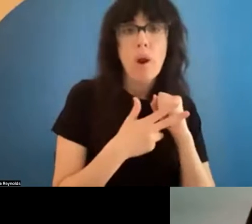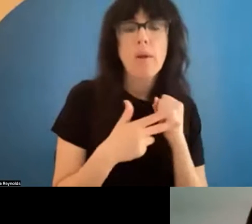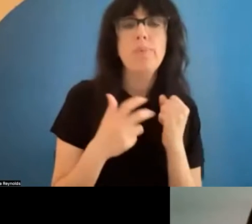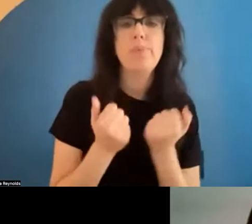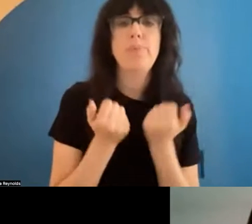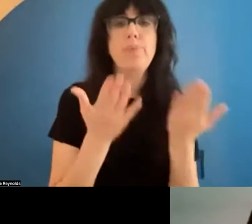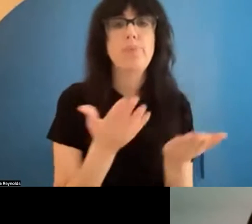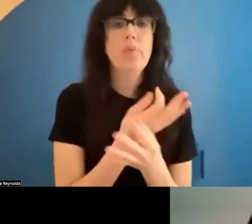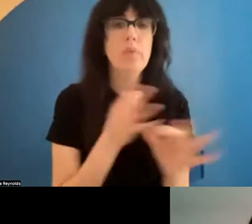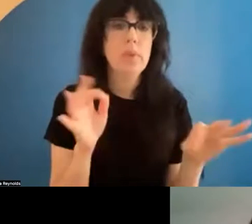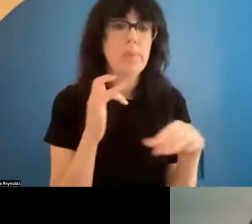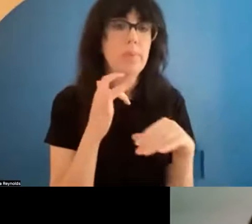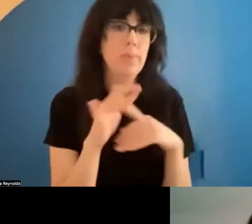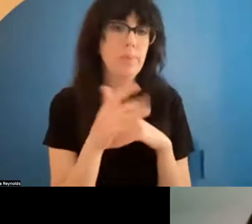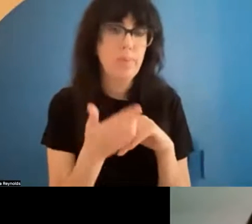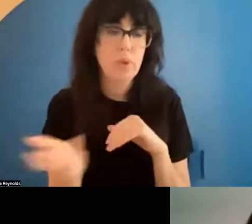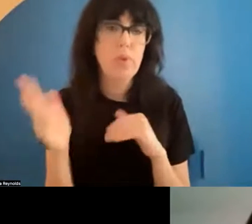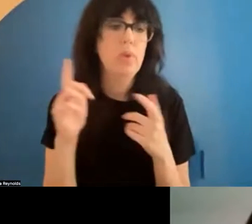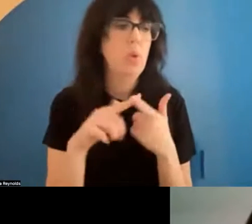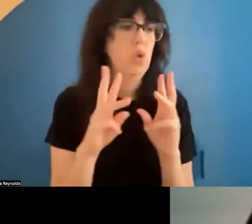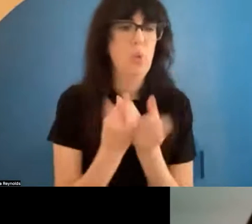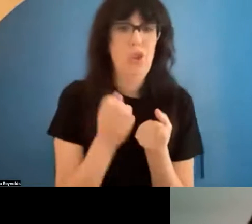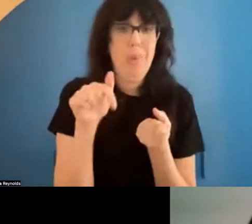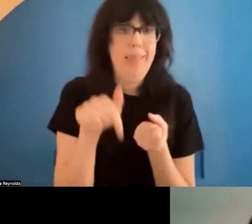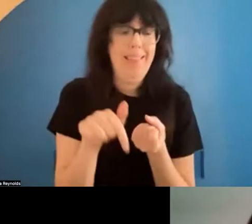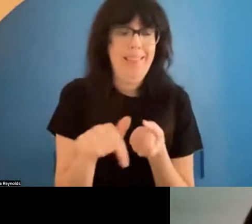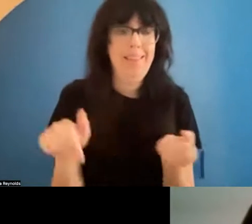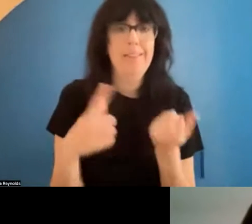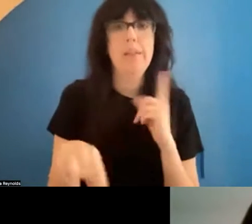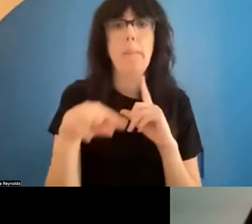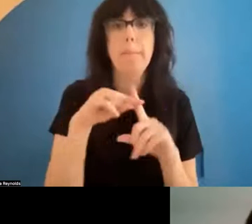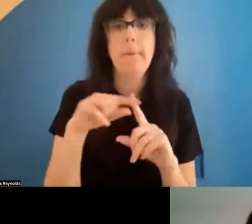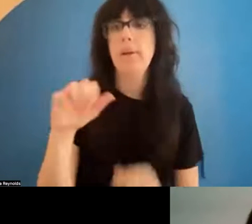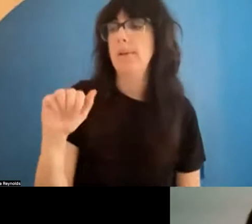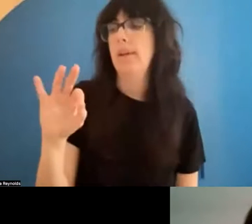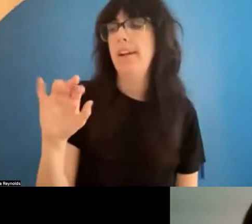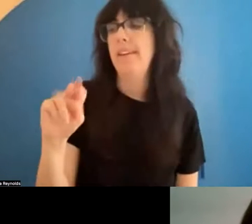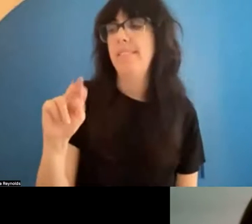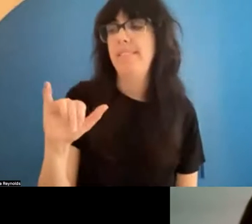s. We provide free resources and workshop s like this as well as an affinity group for those interest